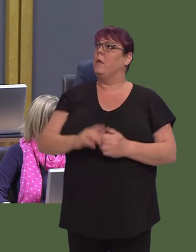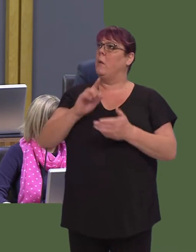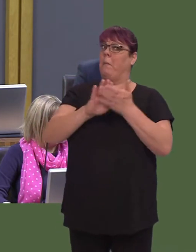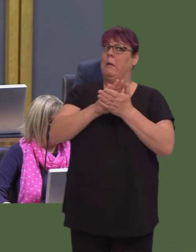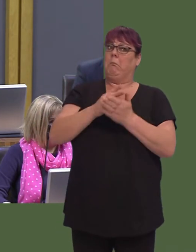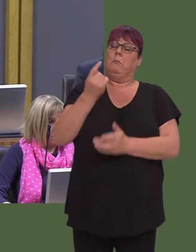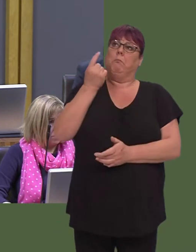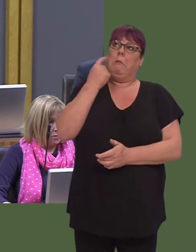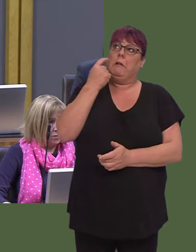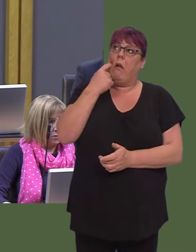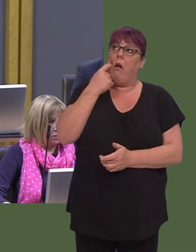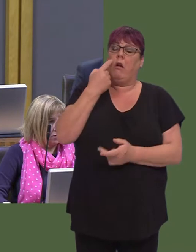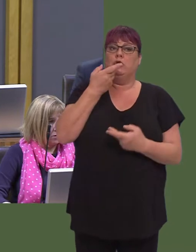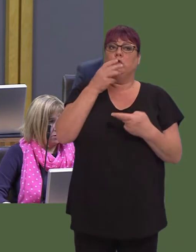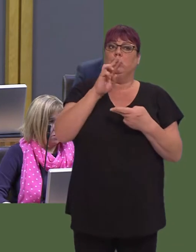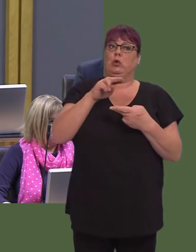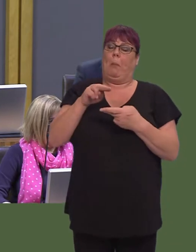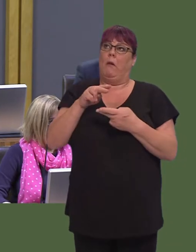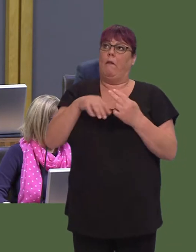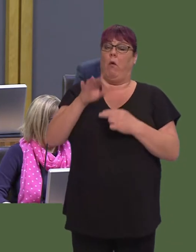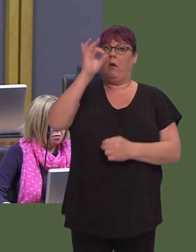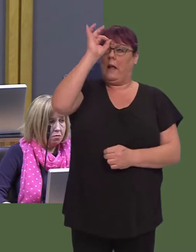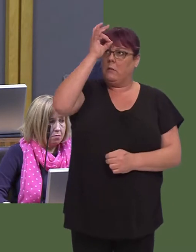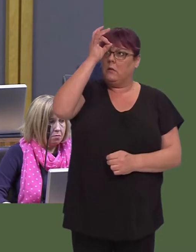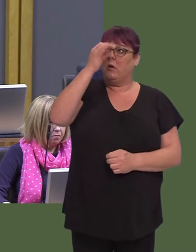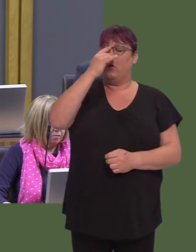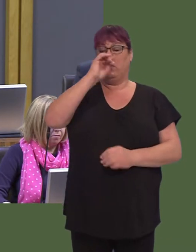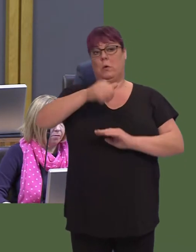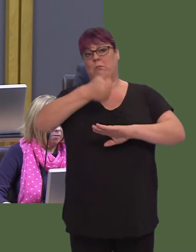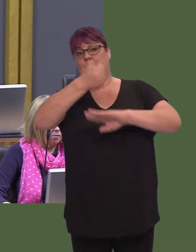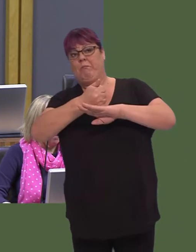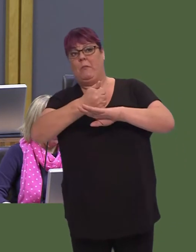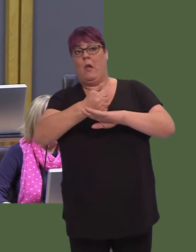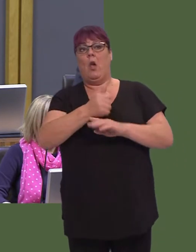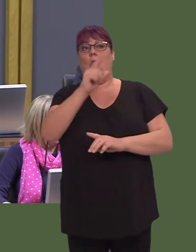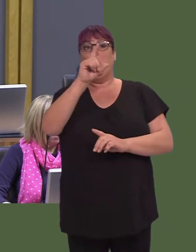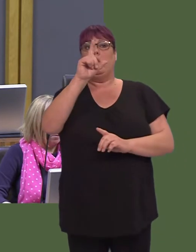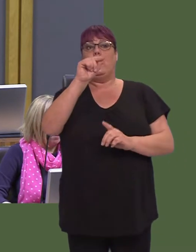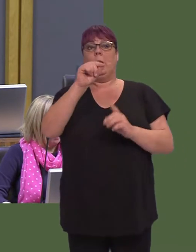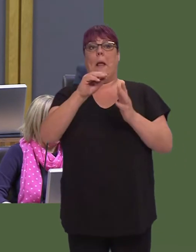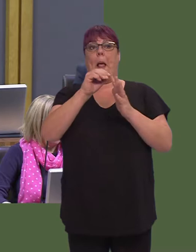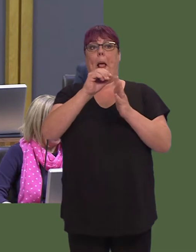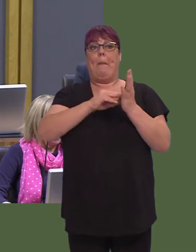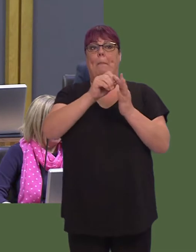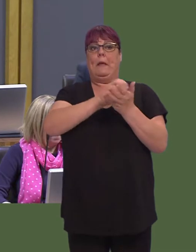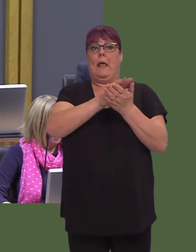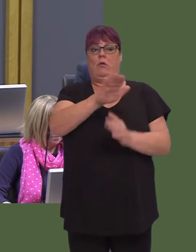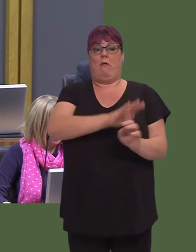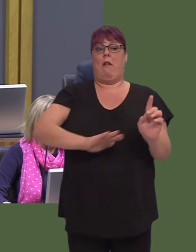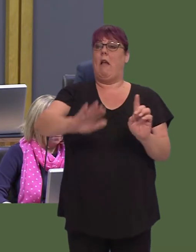costly for local authorities to have these areas in place, which are so important to community life.